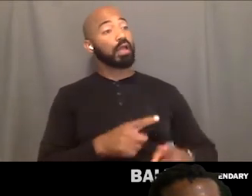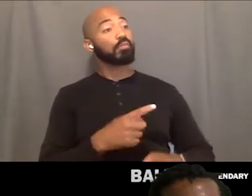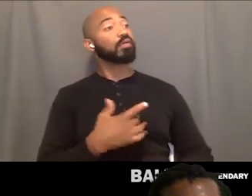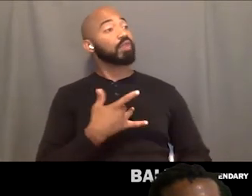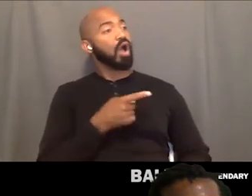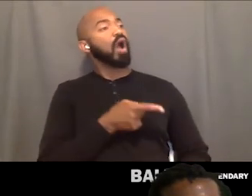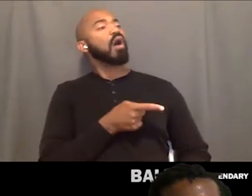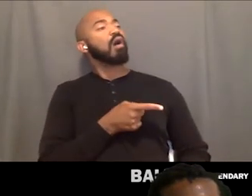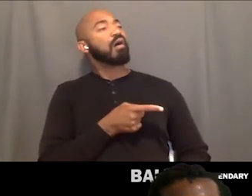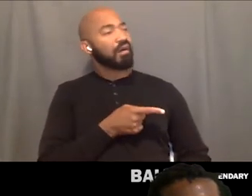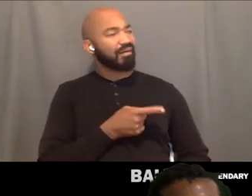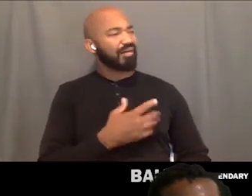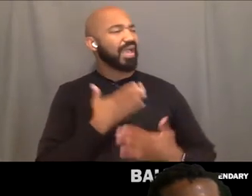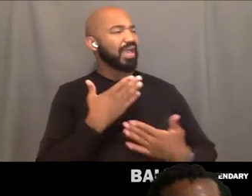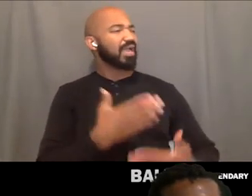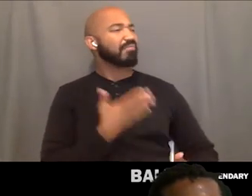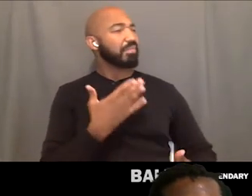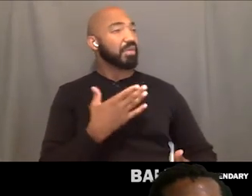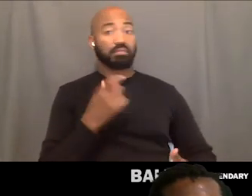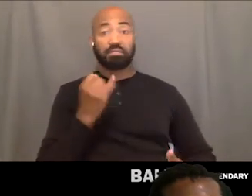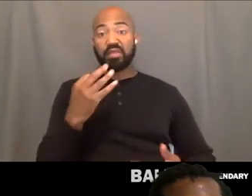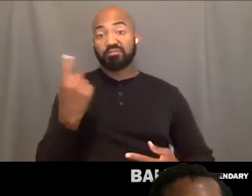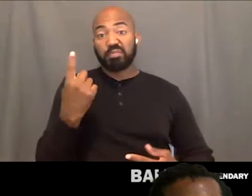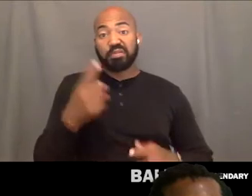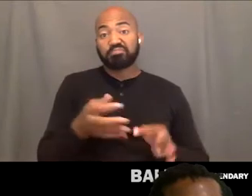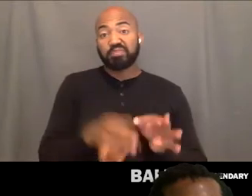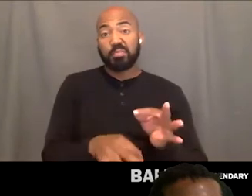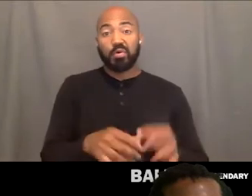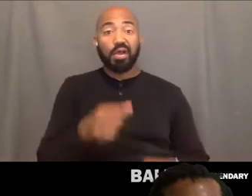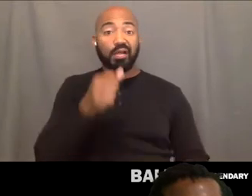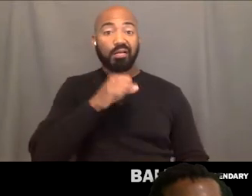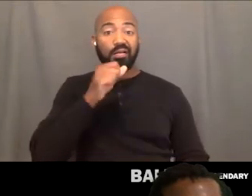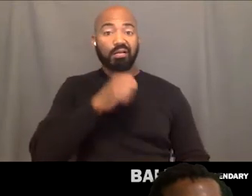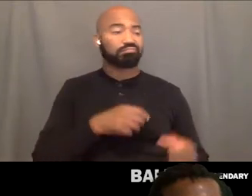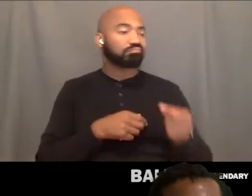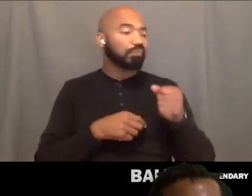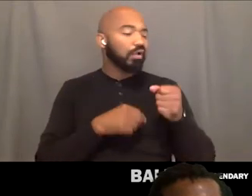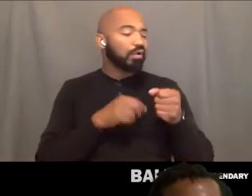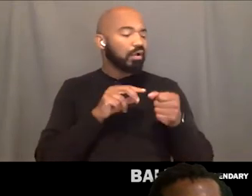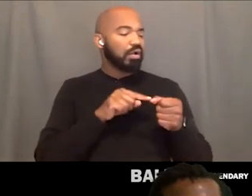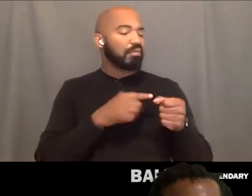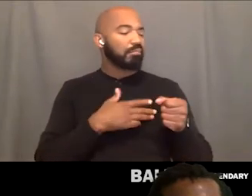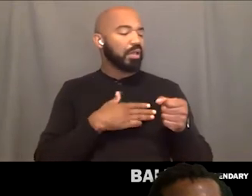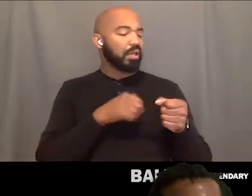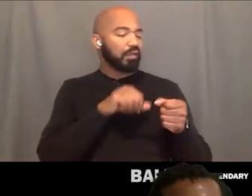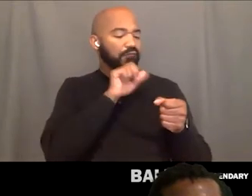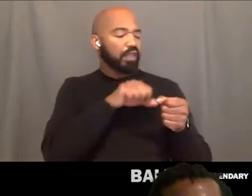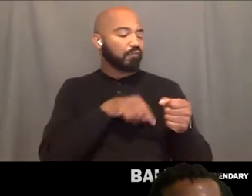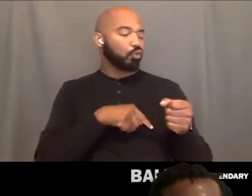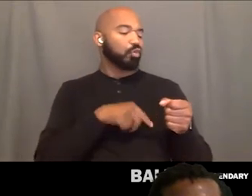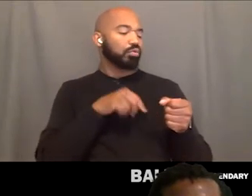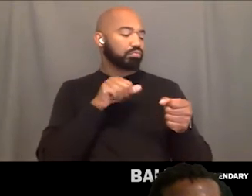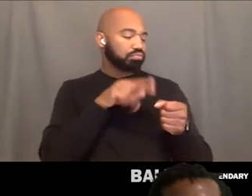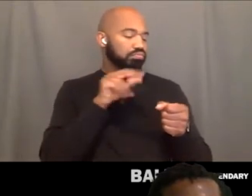it's like this is my favorite ice cream and I'm going to enjoy this ice cream and have this moment. Joy is literally taking the time